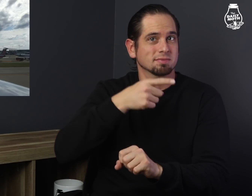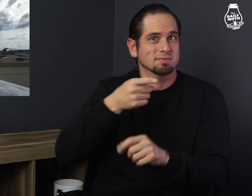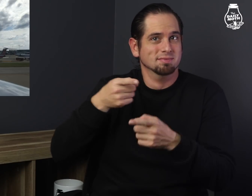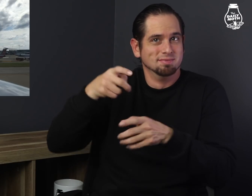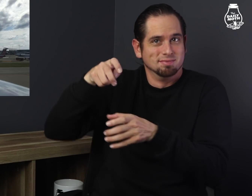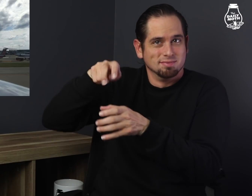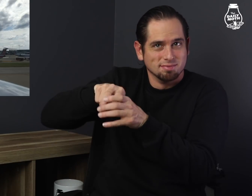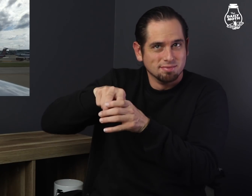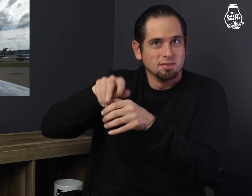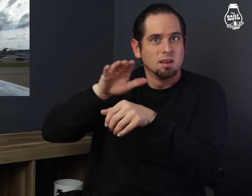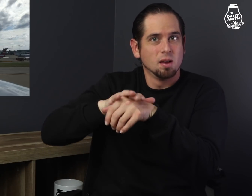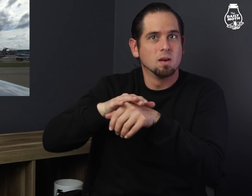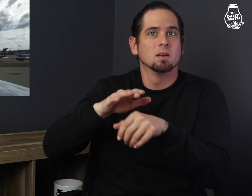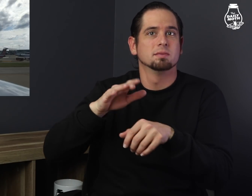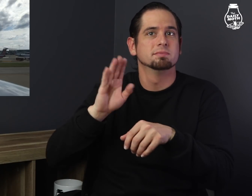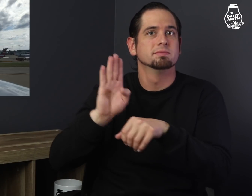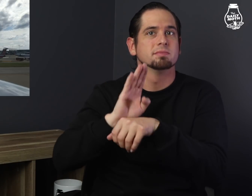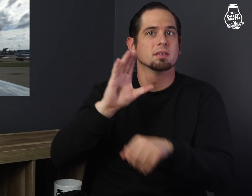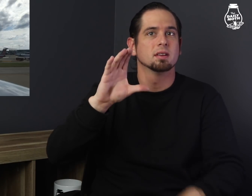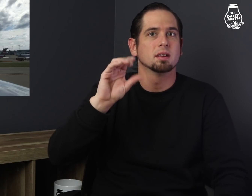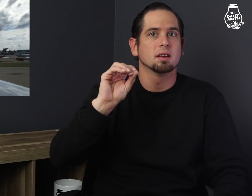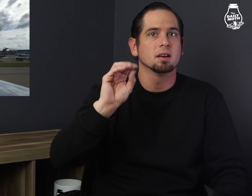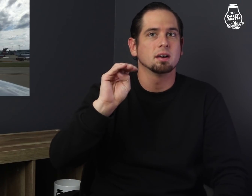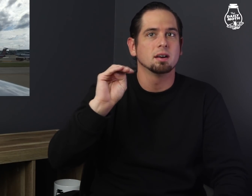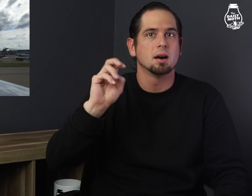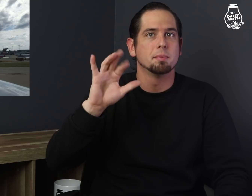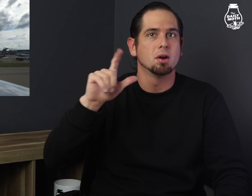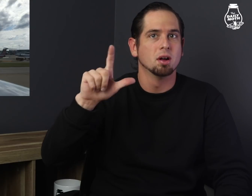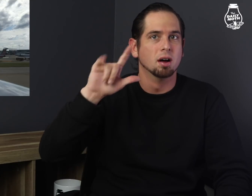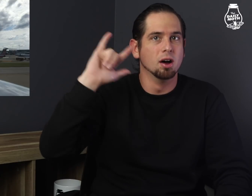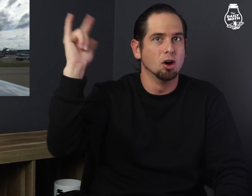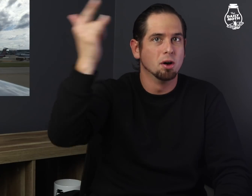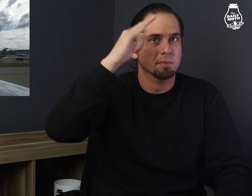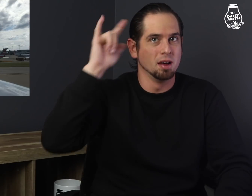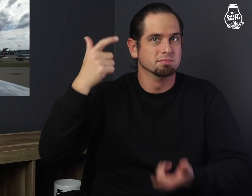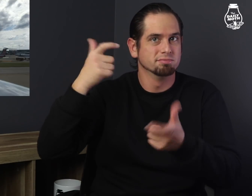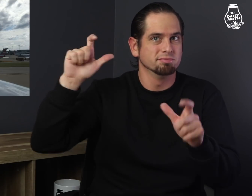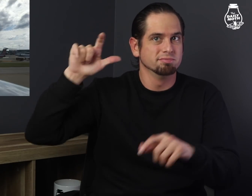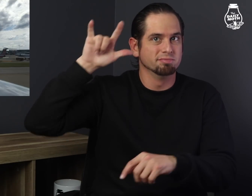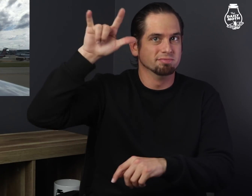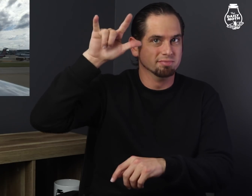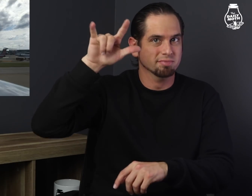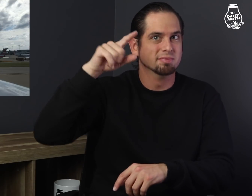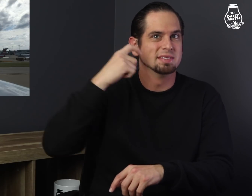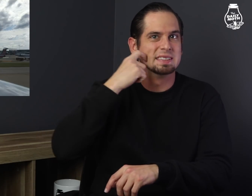while she was in a commercial airplane